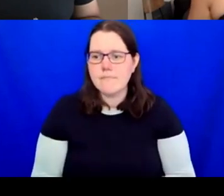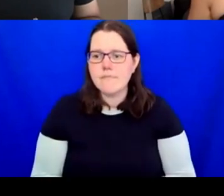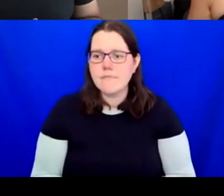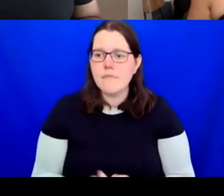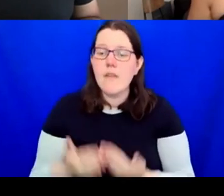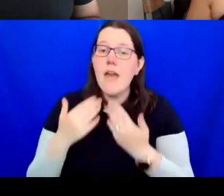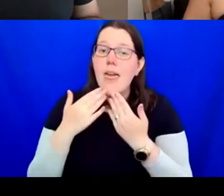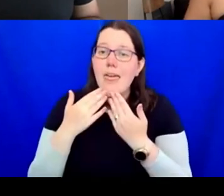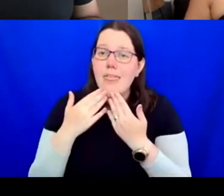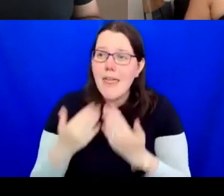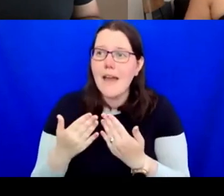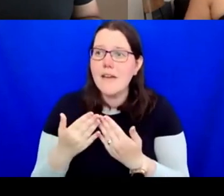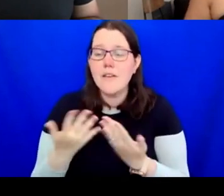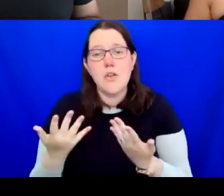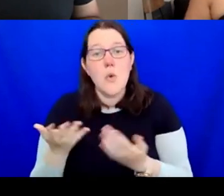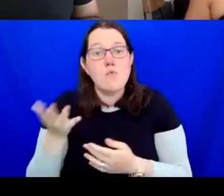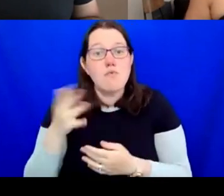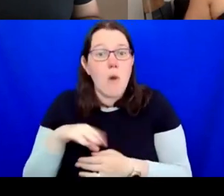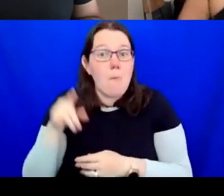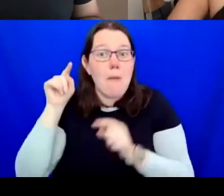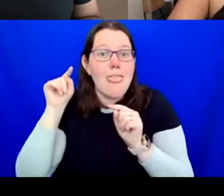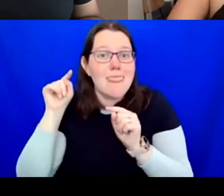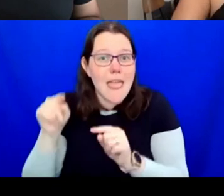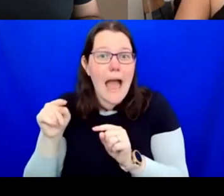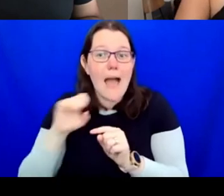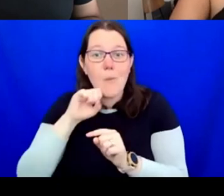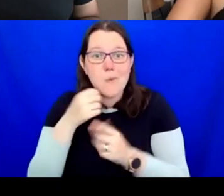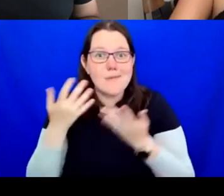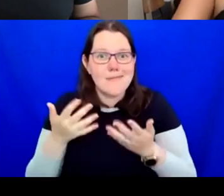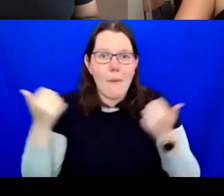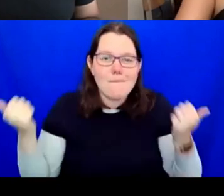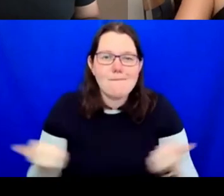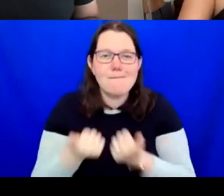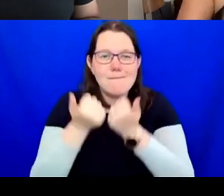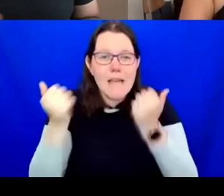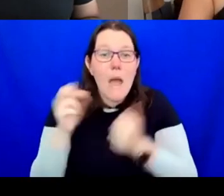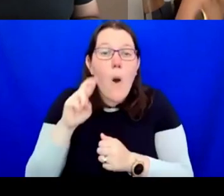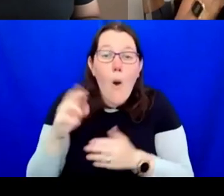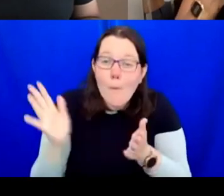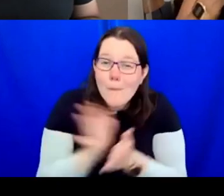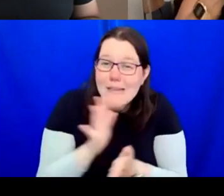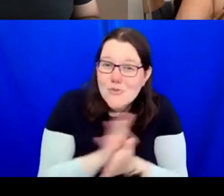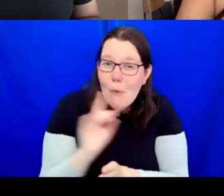to a close. So, I hope you've enjoyed the first event. Thank you for coming and for your